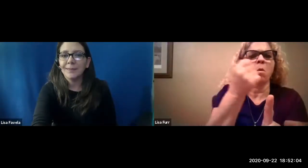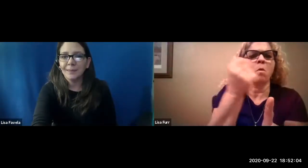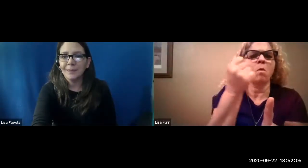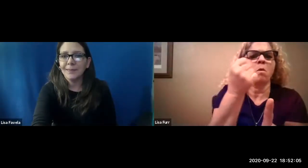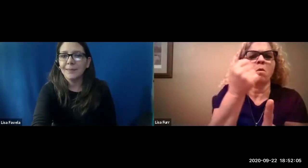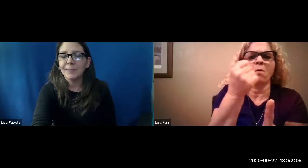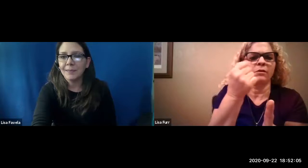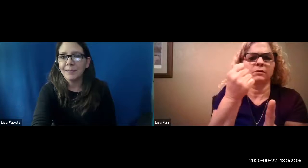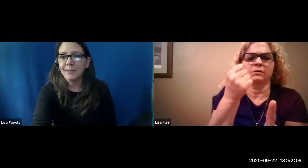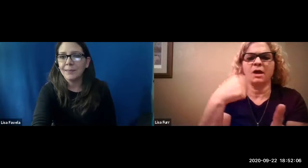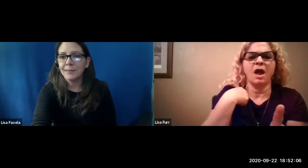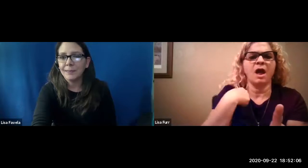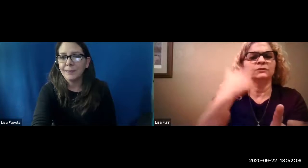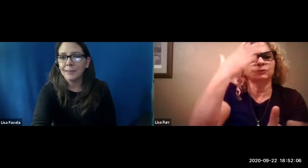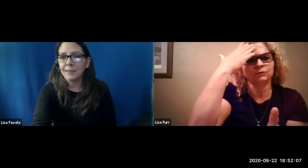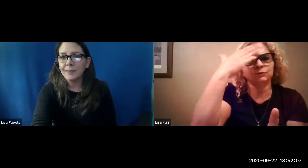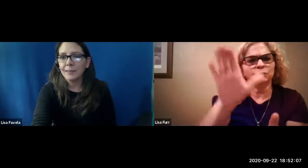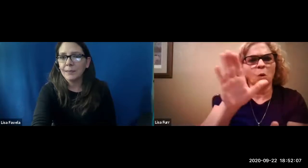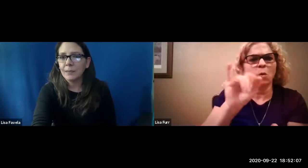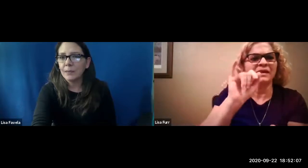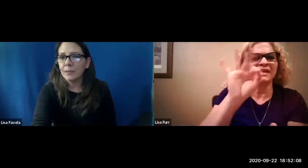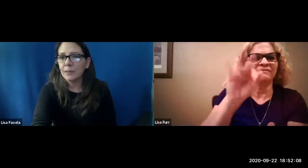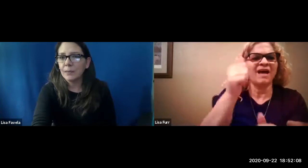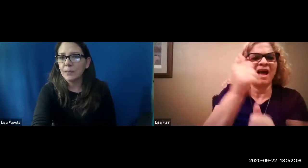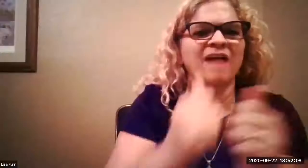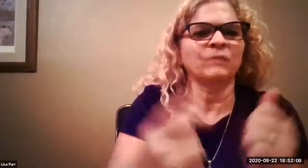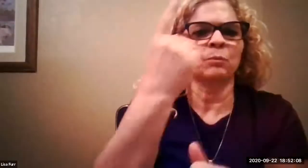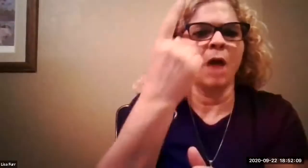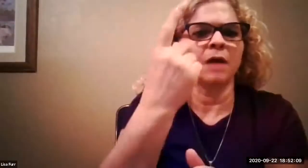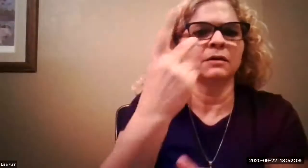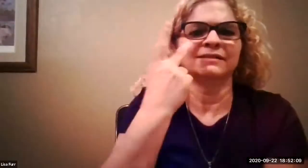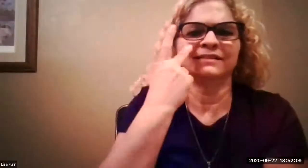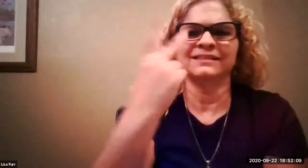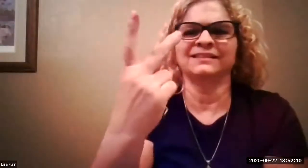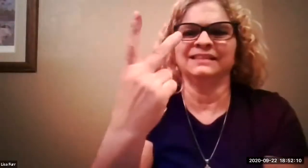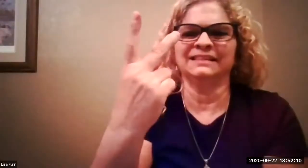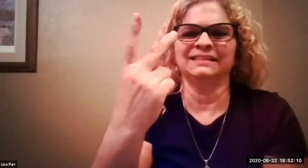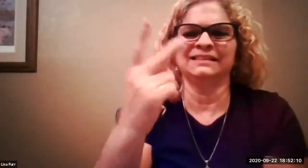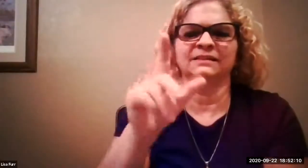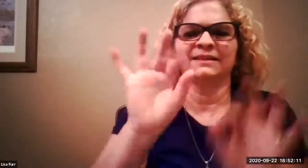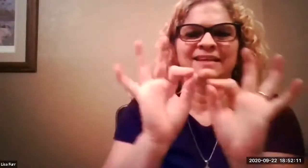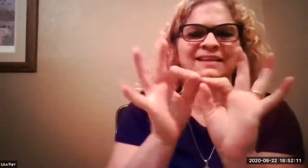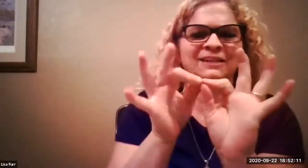um and this is lisa if you wouldn't mind holding on to that question for